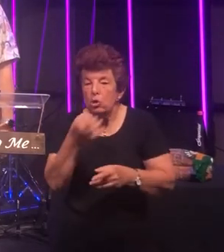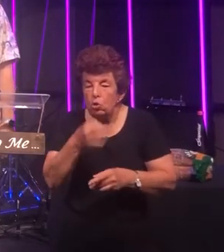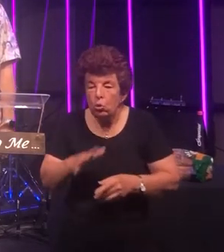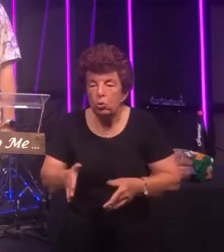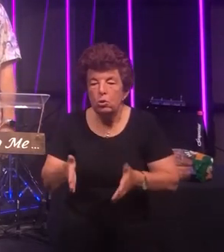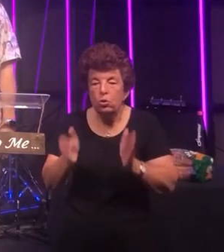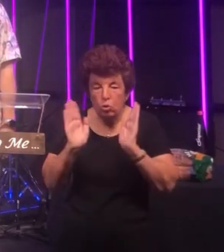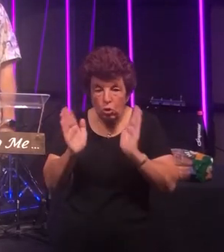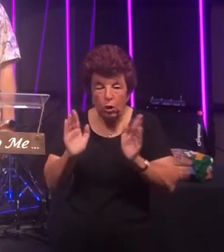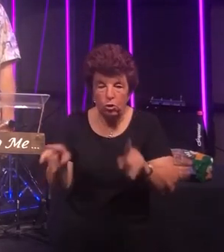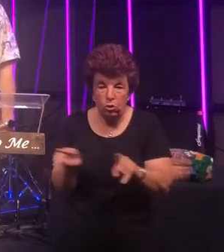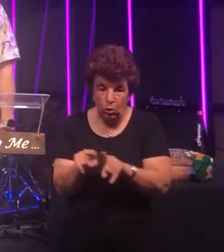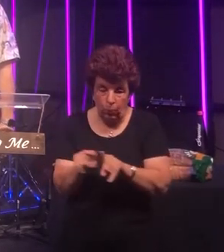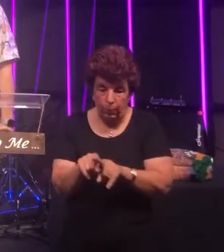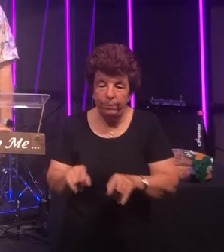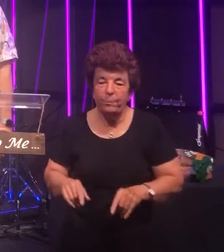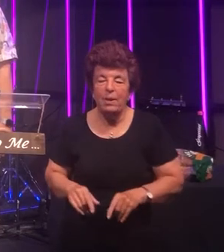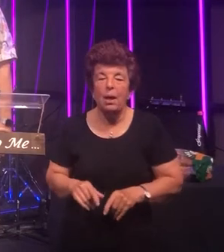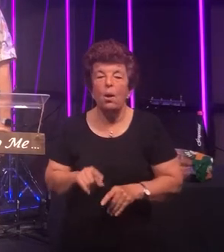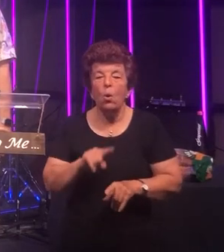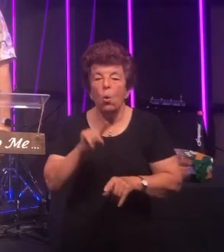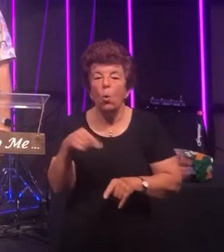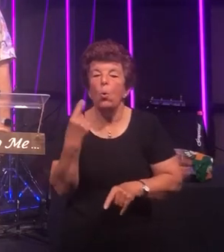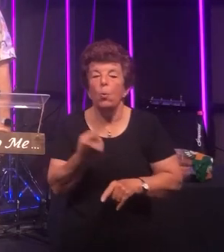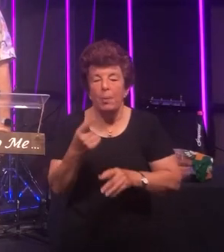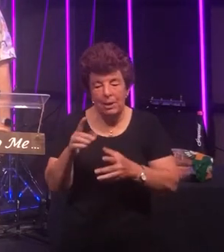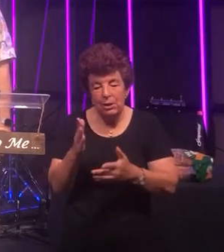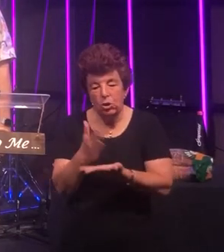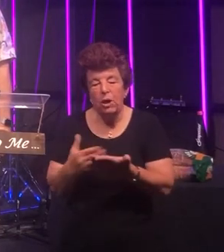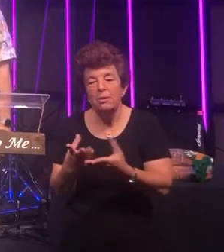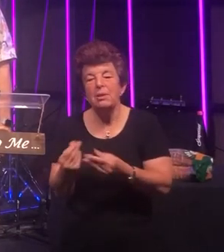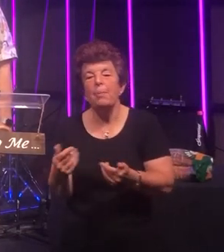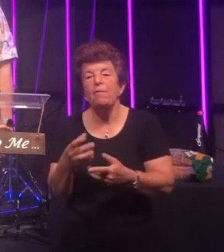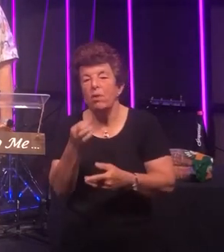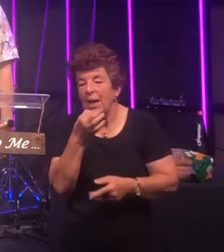kids church coordinator who will be sharing something special for the little ones so